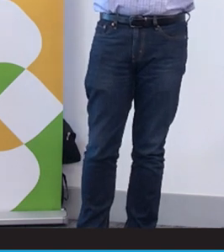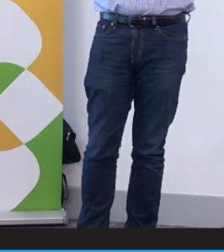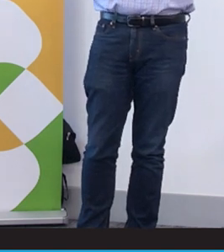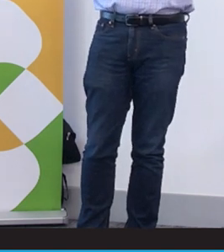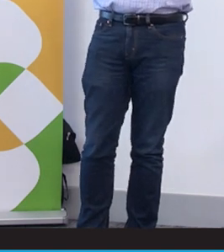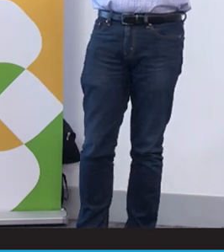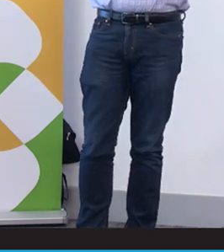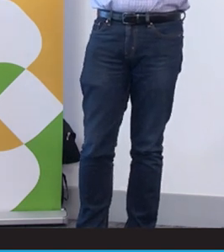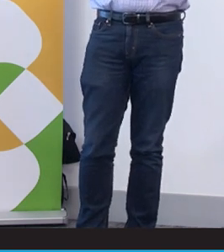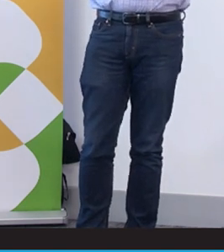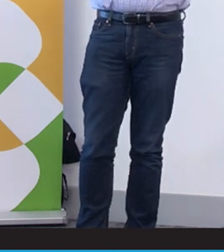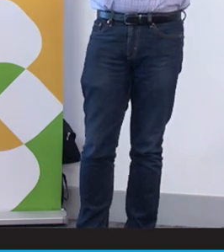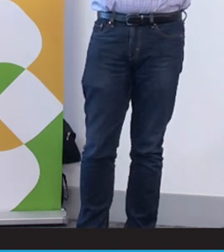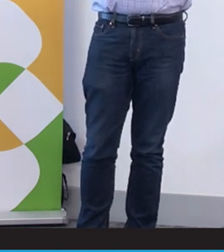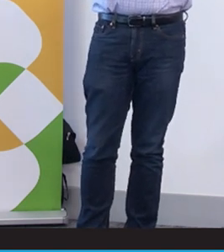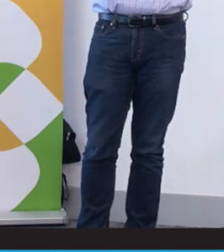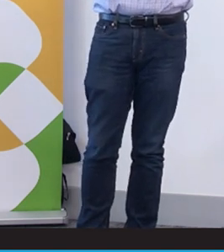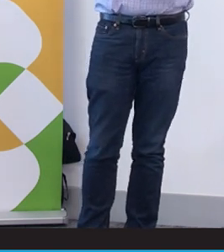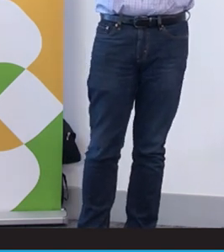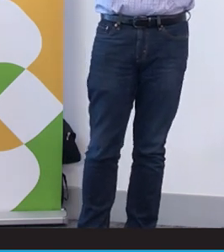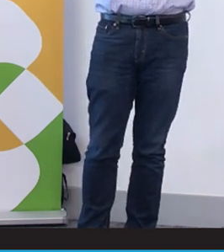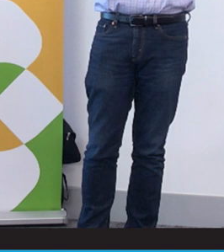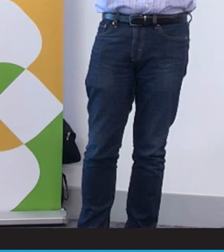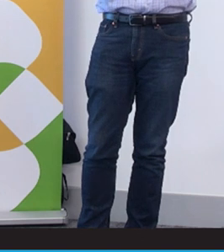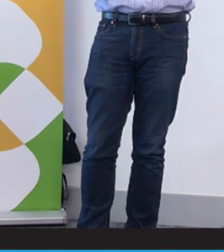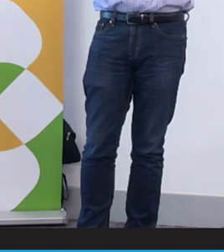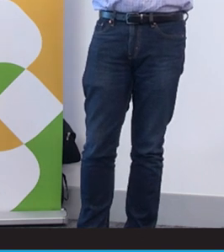a little known fact. But when mobile phones were instituted or sms were